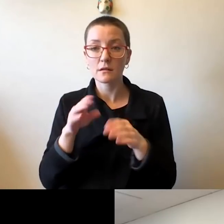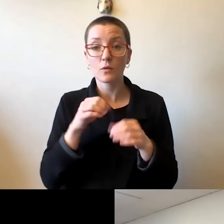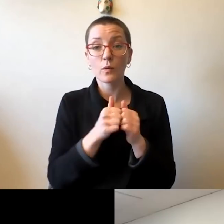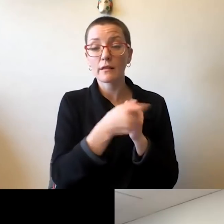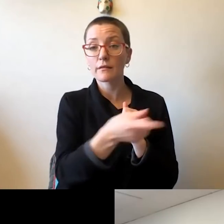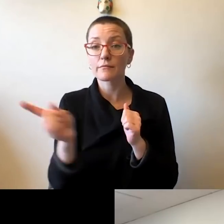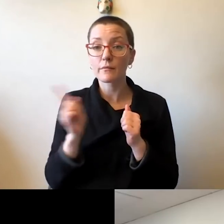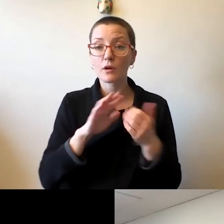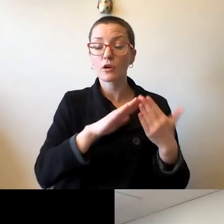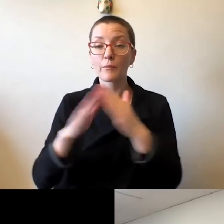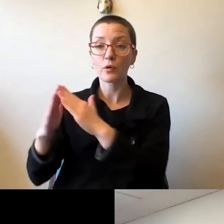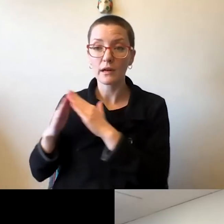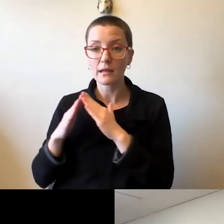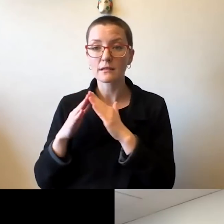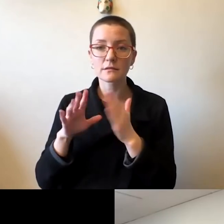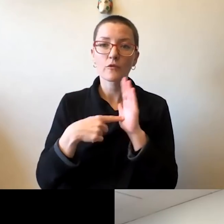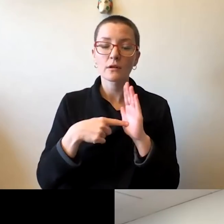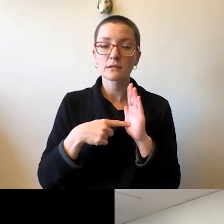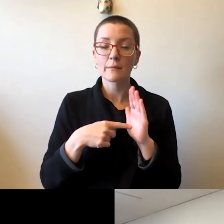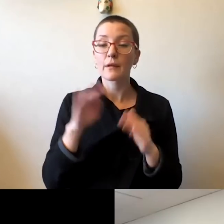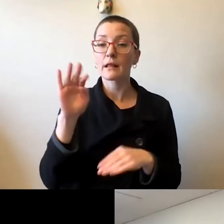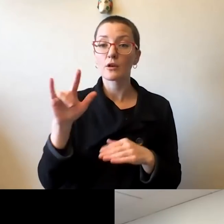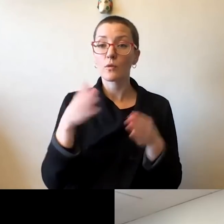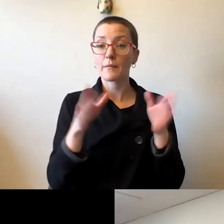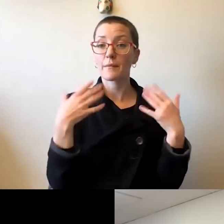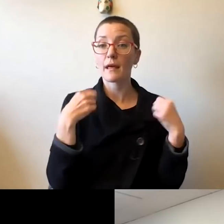our Illinois Public Health Department and Local Health District,